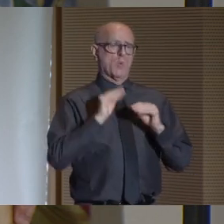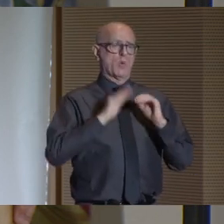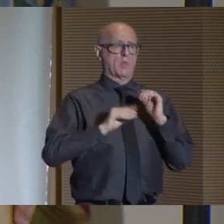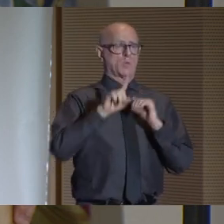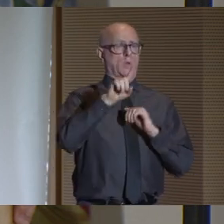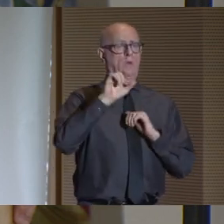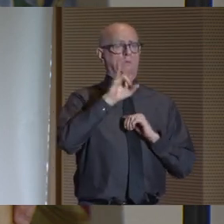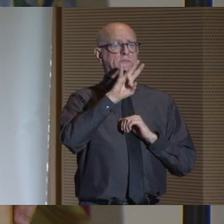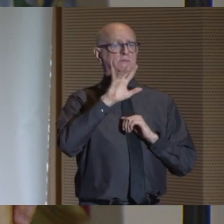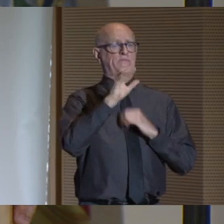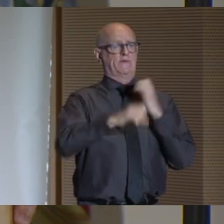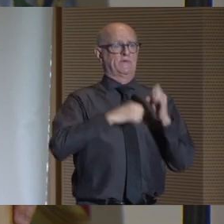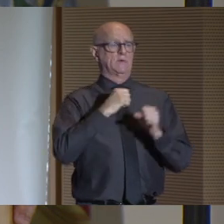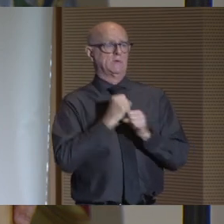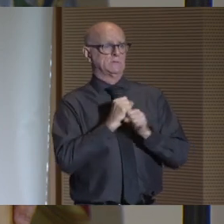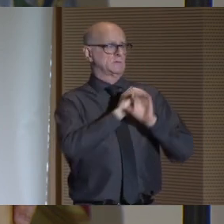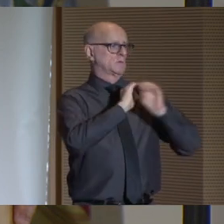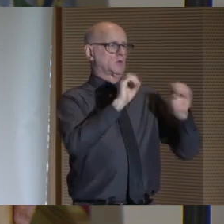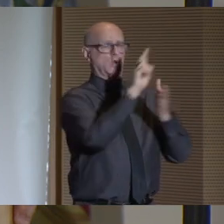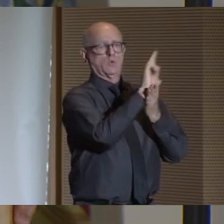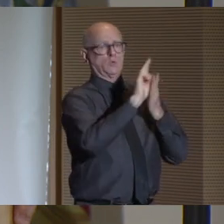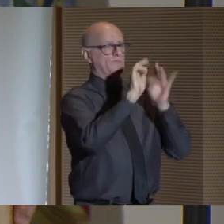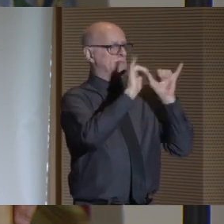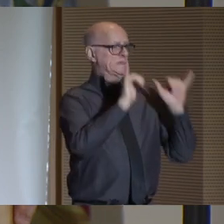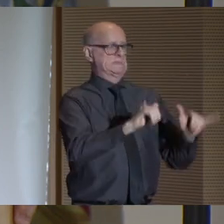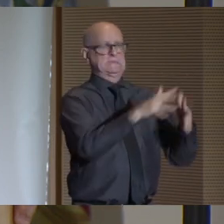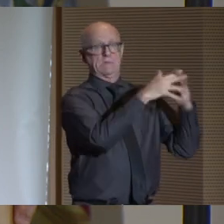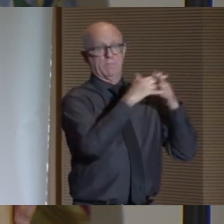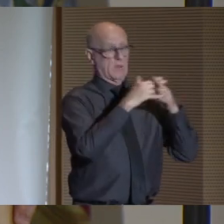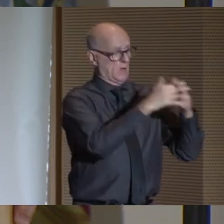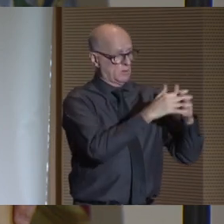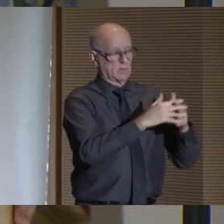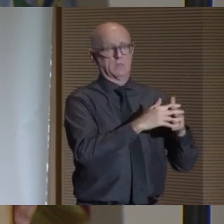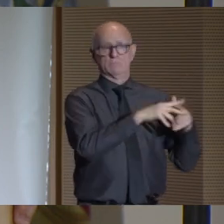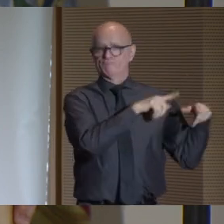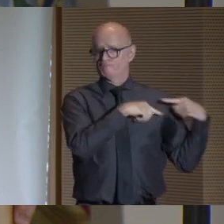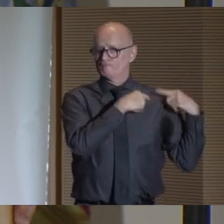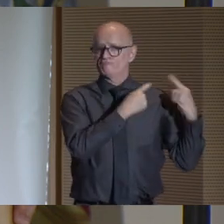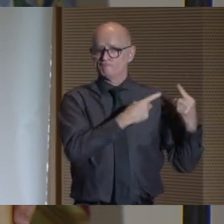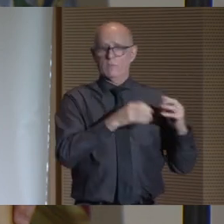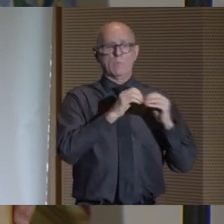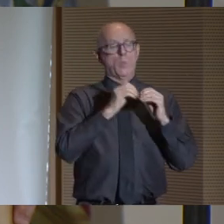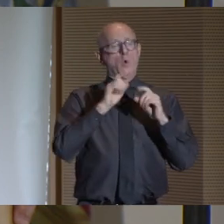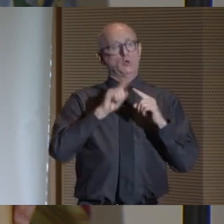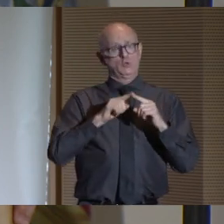Over 175 years, no university system in America